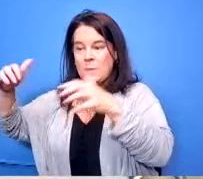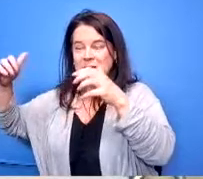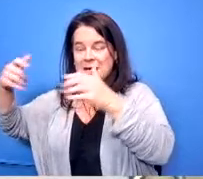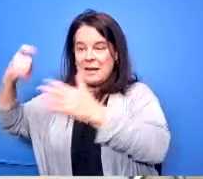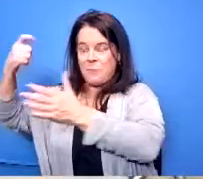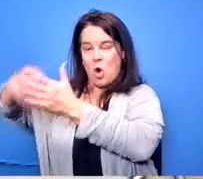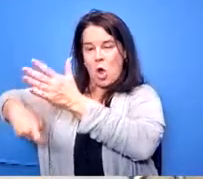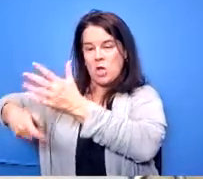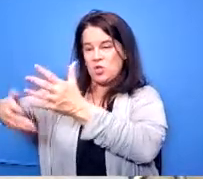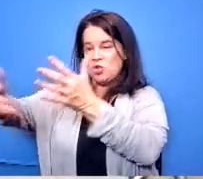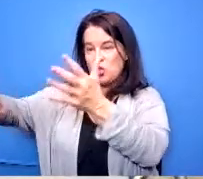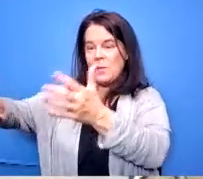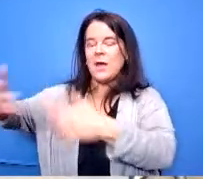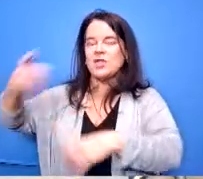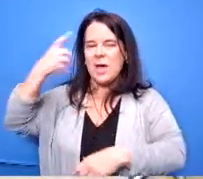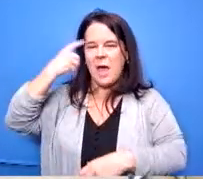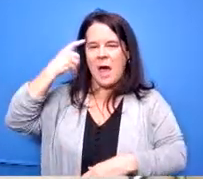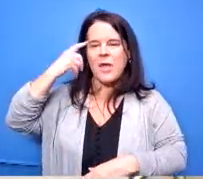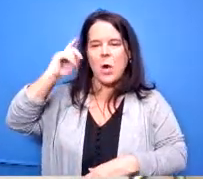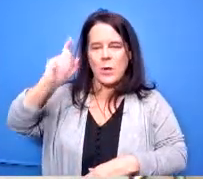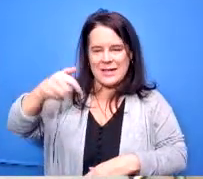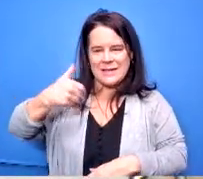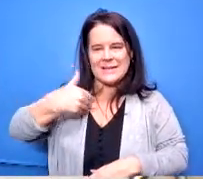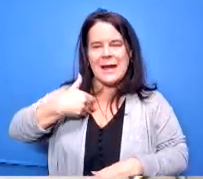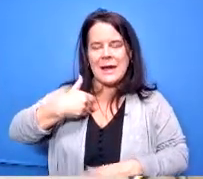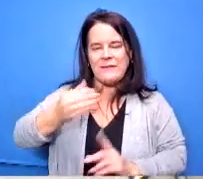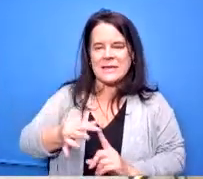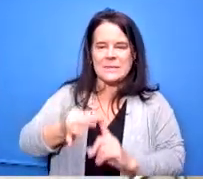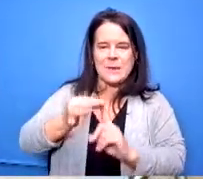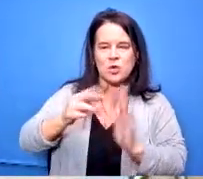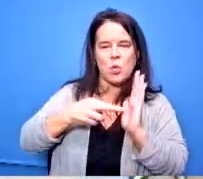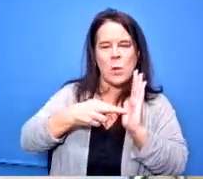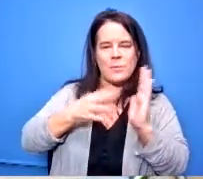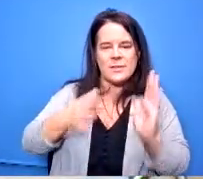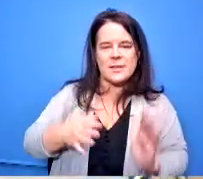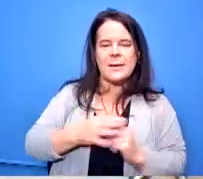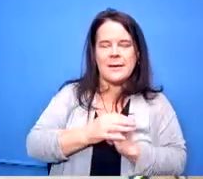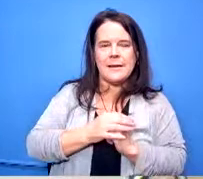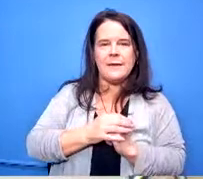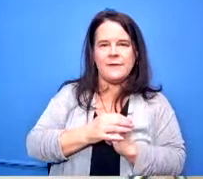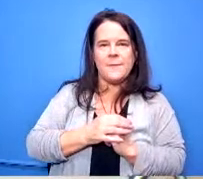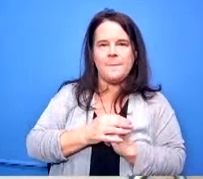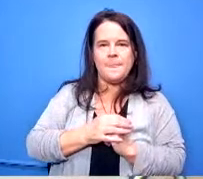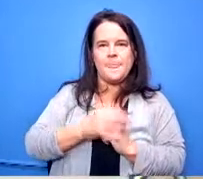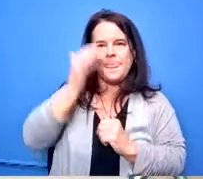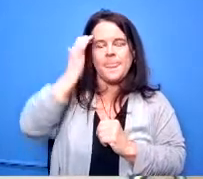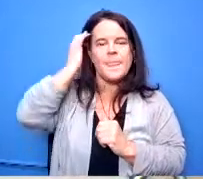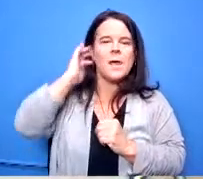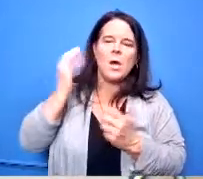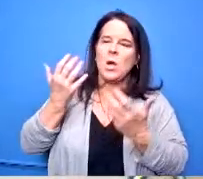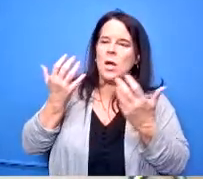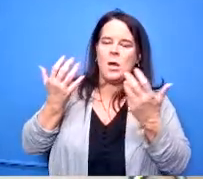and i felt we needed to actually have an owner's rep this time so we don't add you know more money